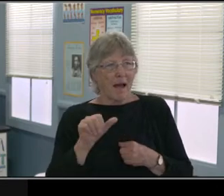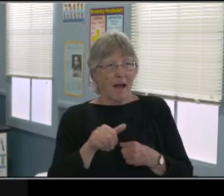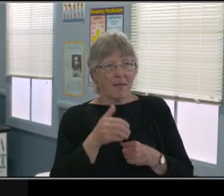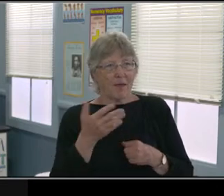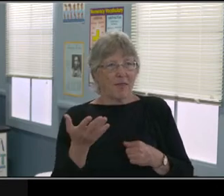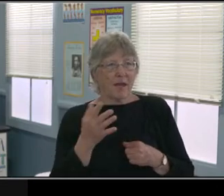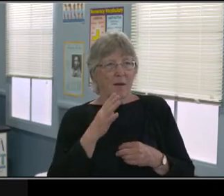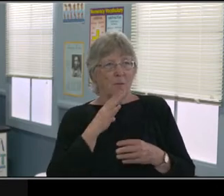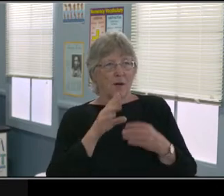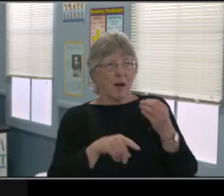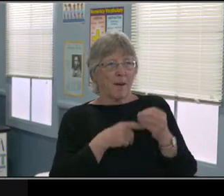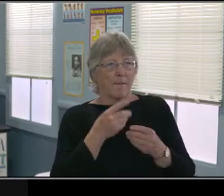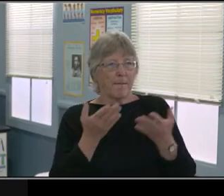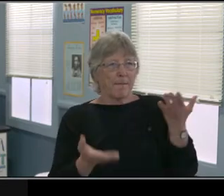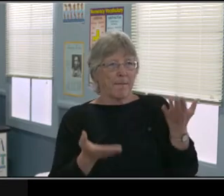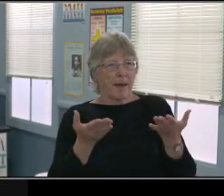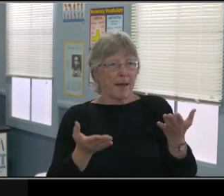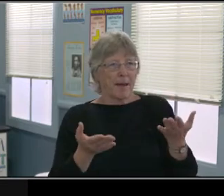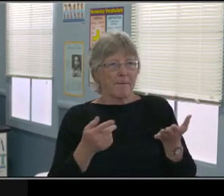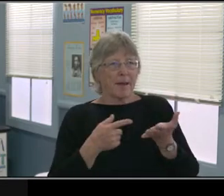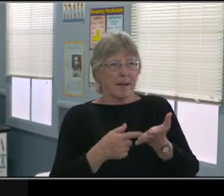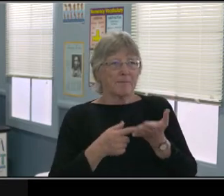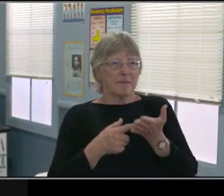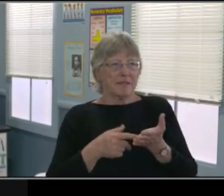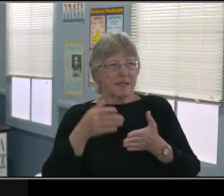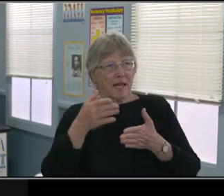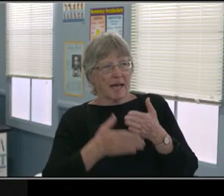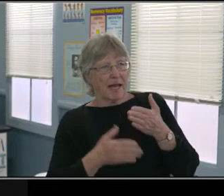If she's taking a nap, if she's in the kitchen eating, right?